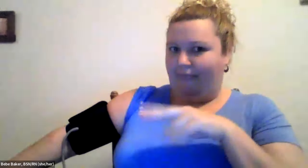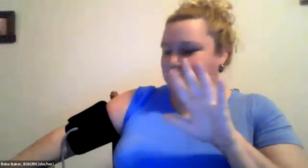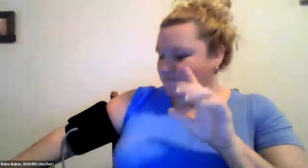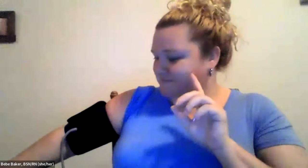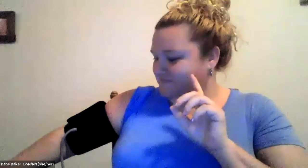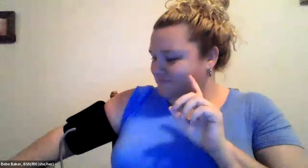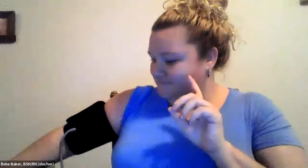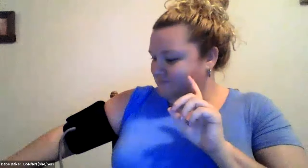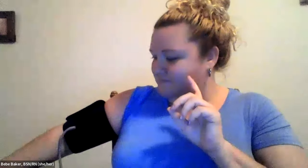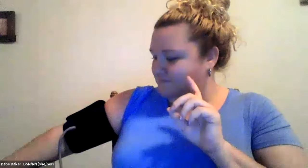Cristine Saunders: Sorry, I have to look at this.